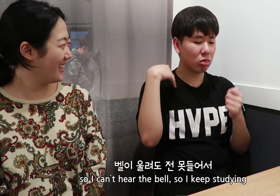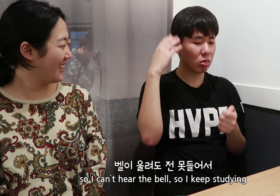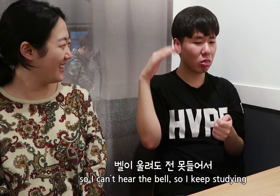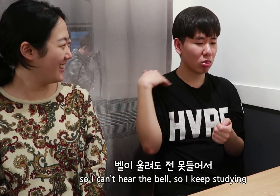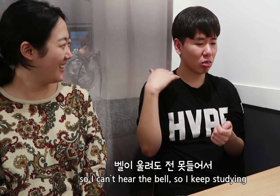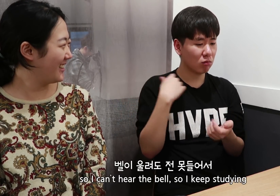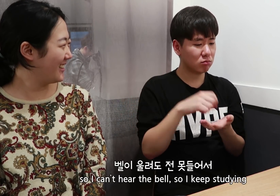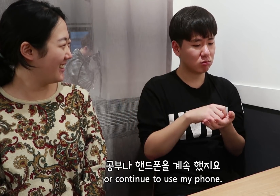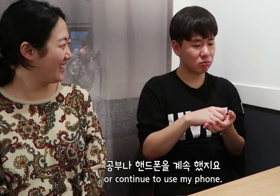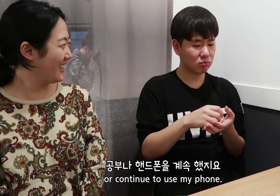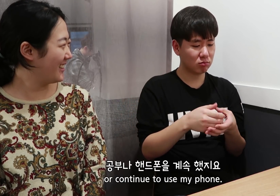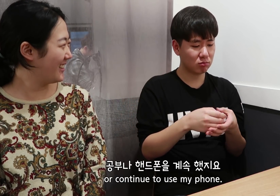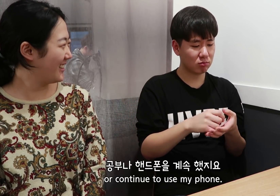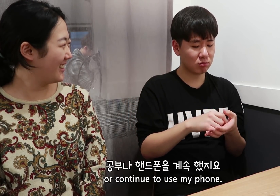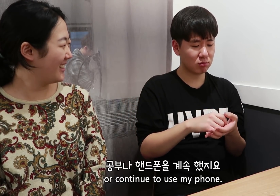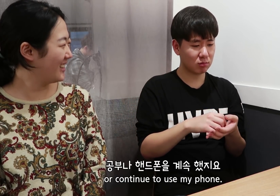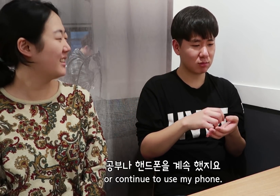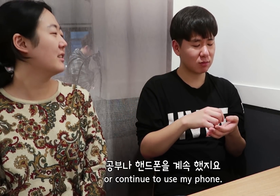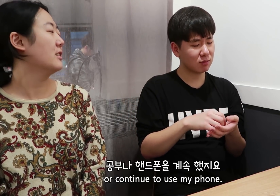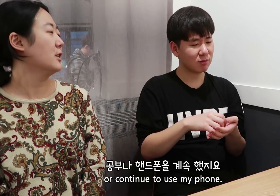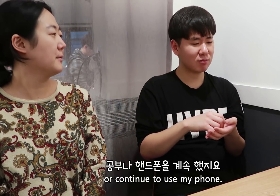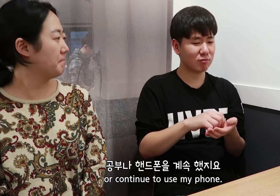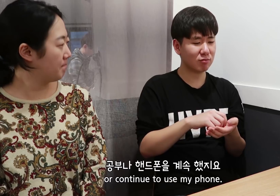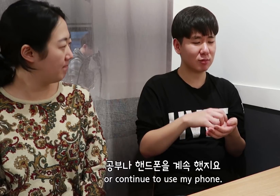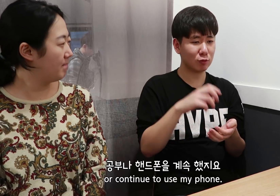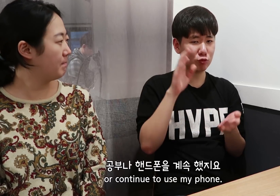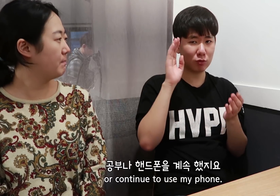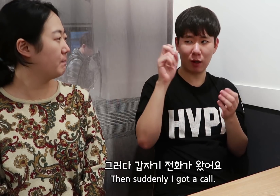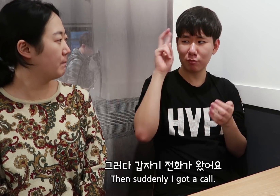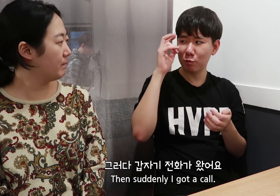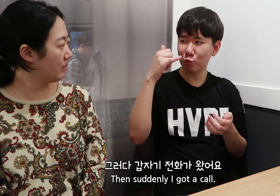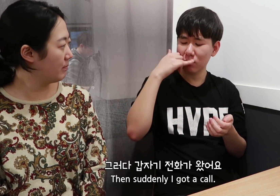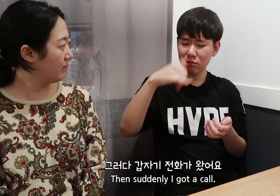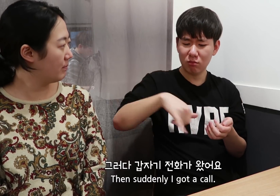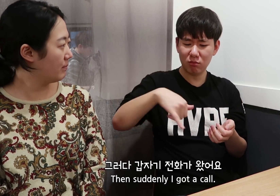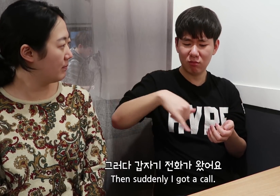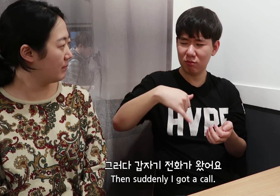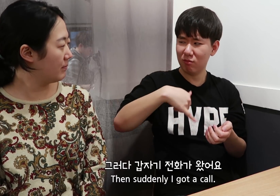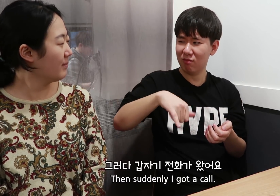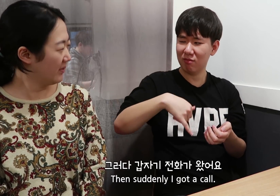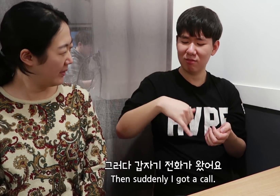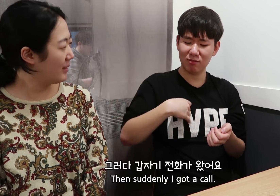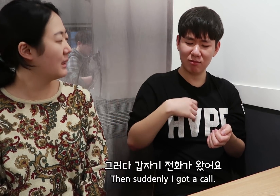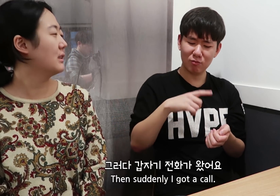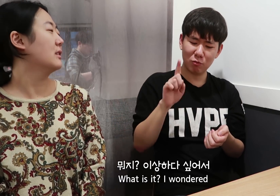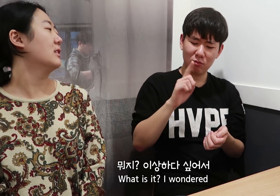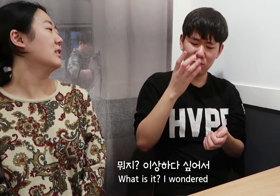so I keep studying or continue to use my phone. Then suddenly I got a call.